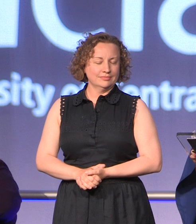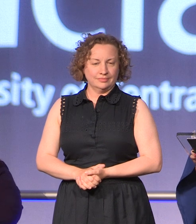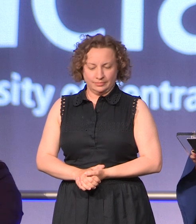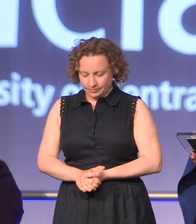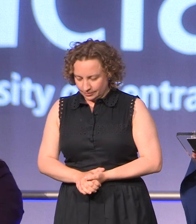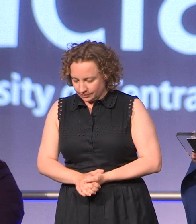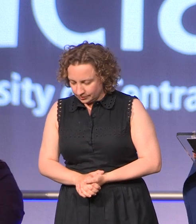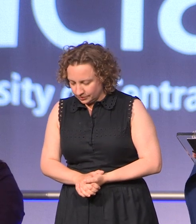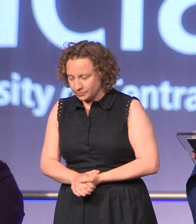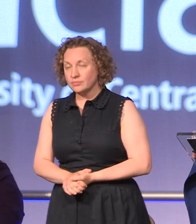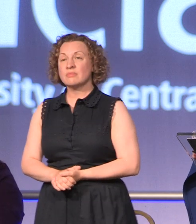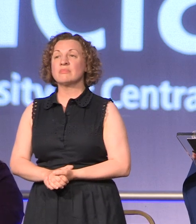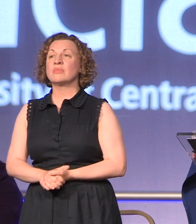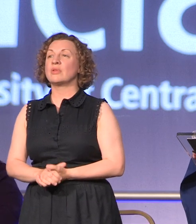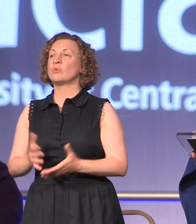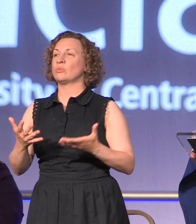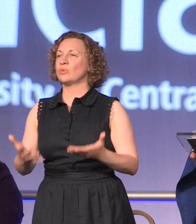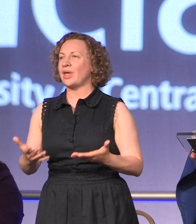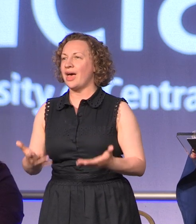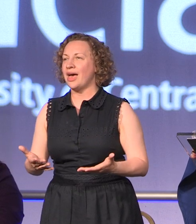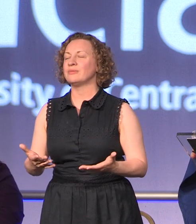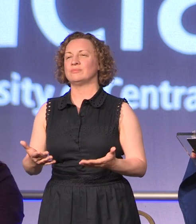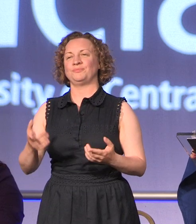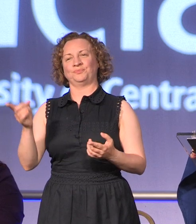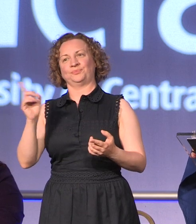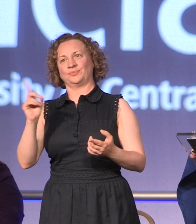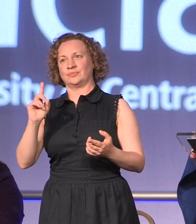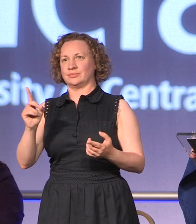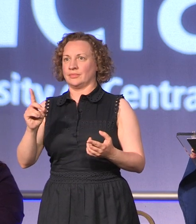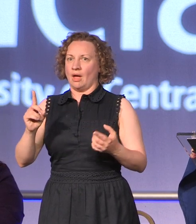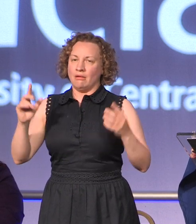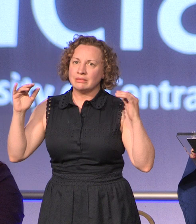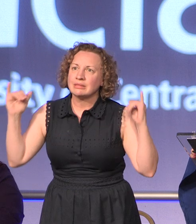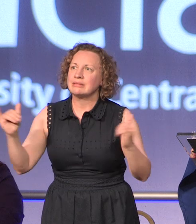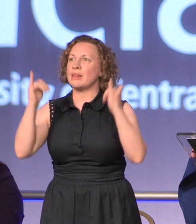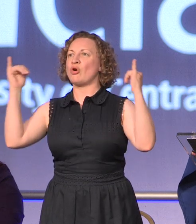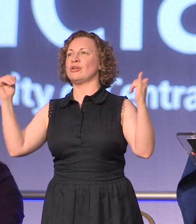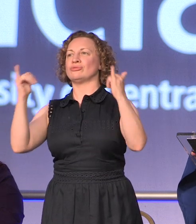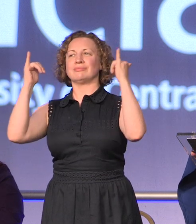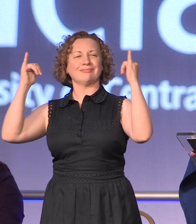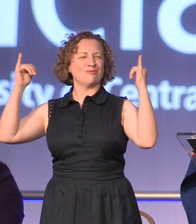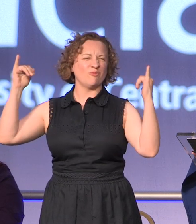So today is of course a day of great celebration for everyone here and we